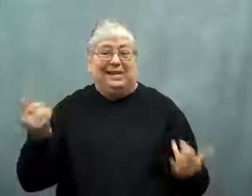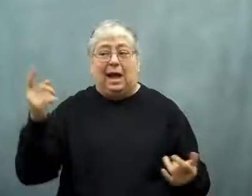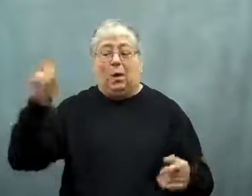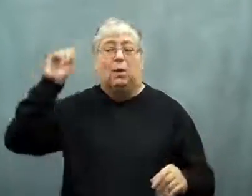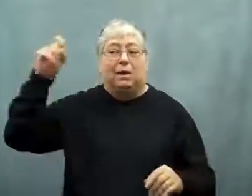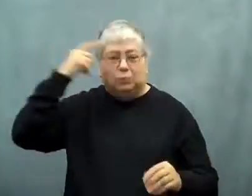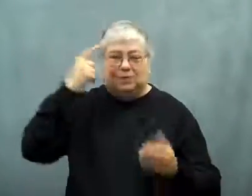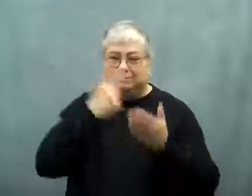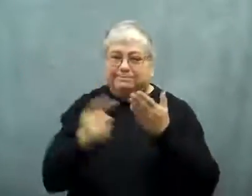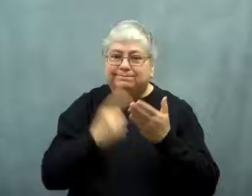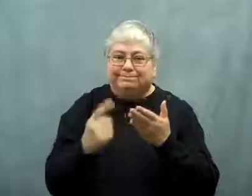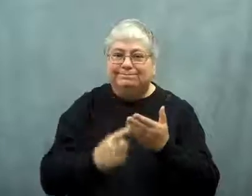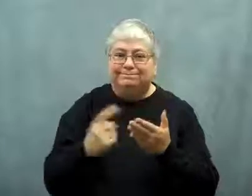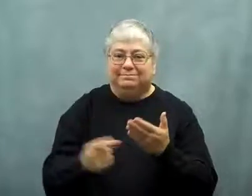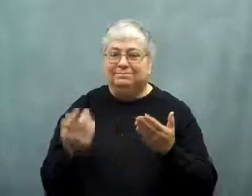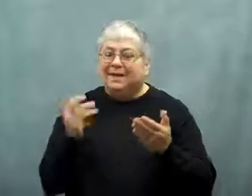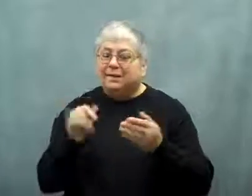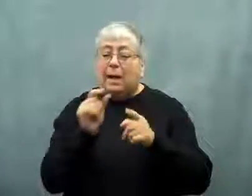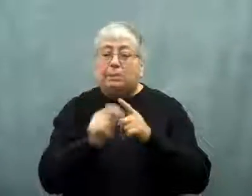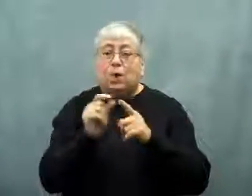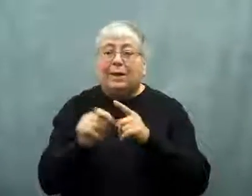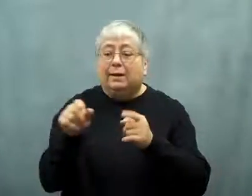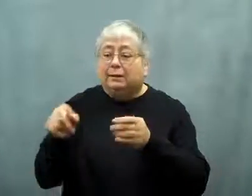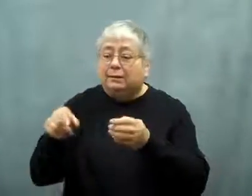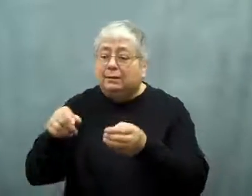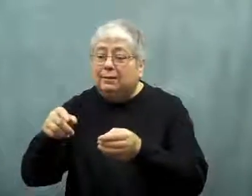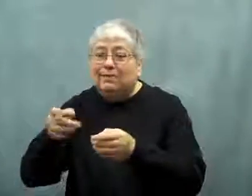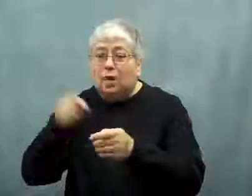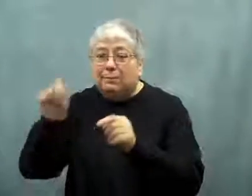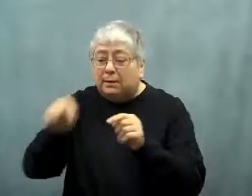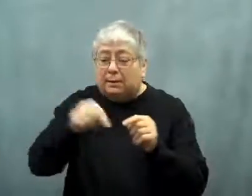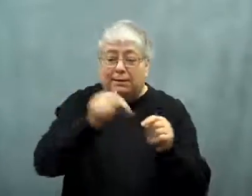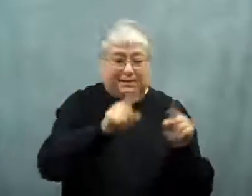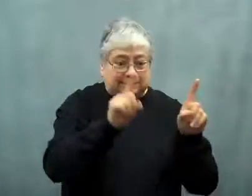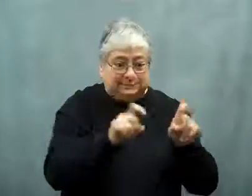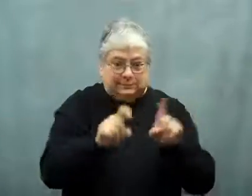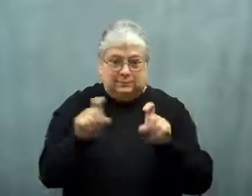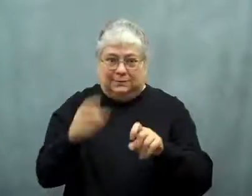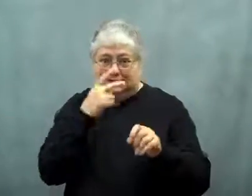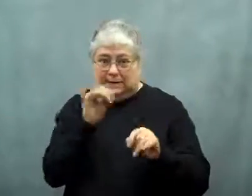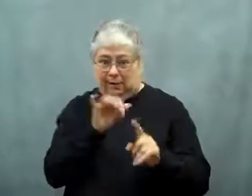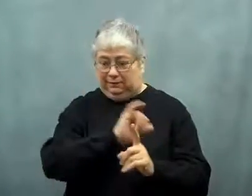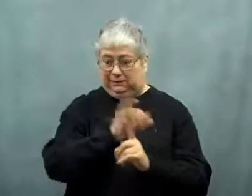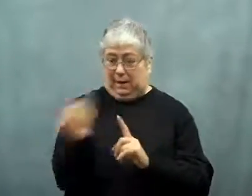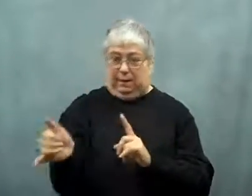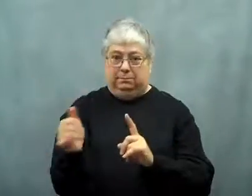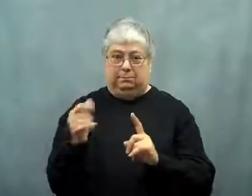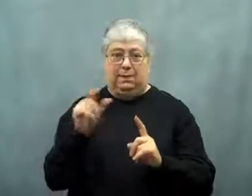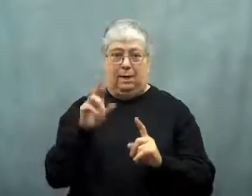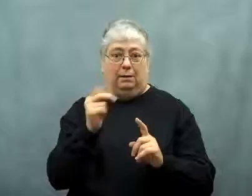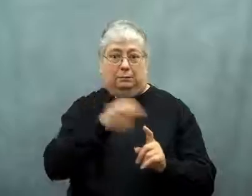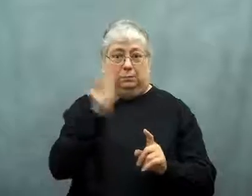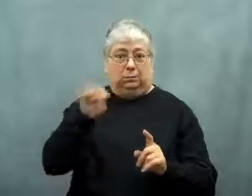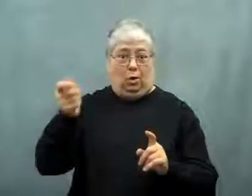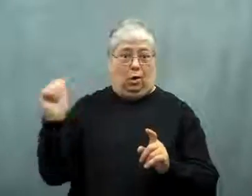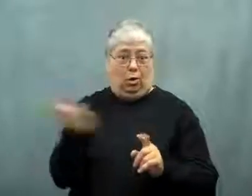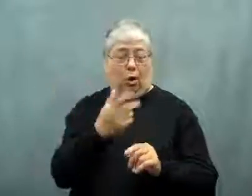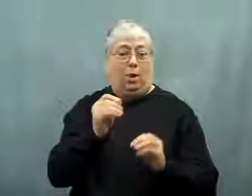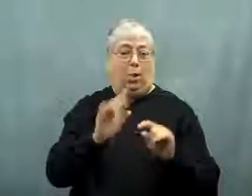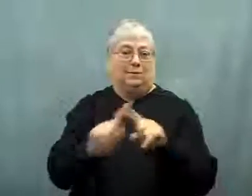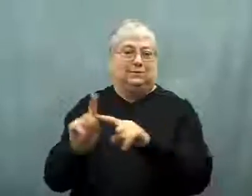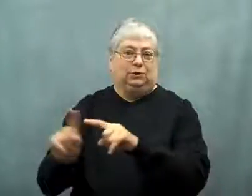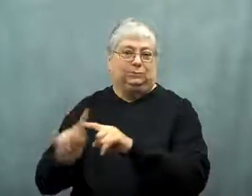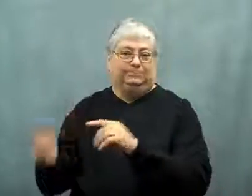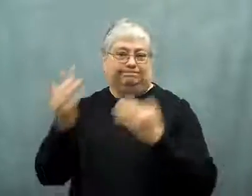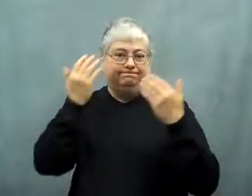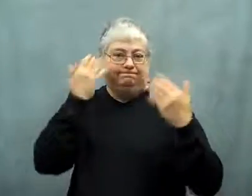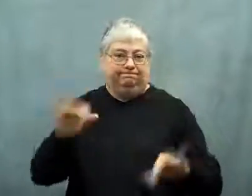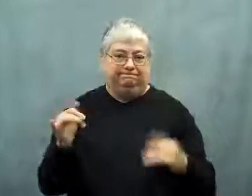The government is investigating.